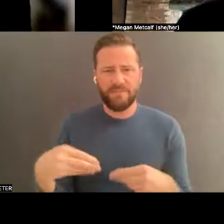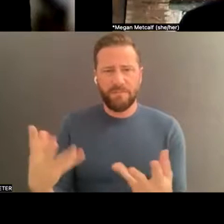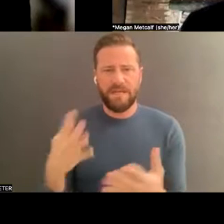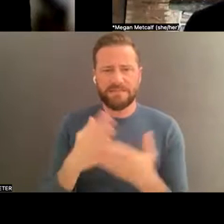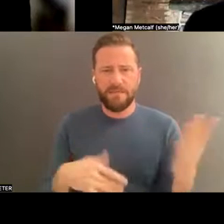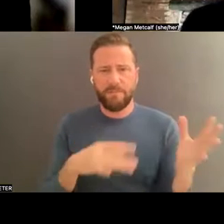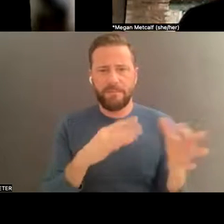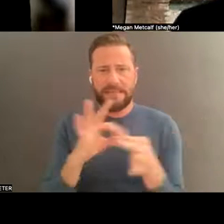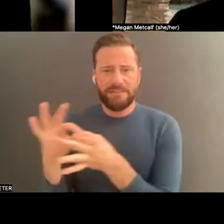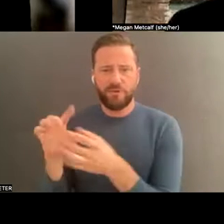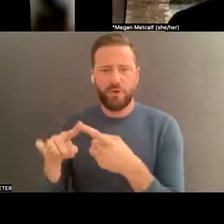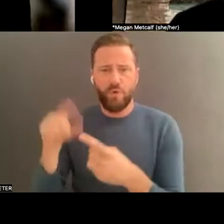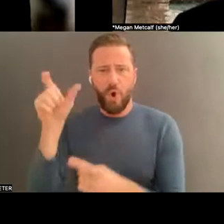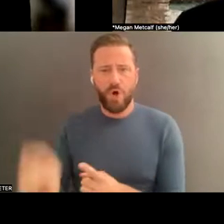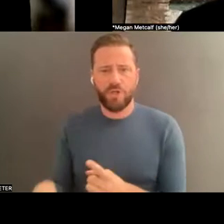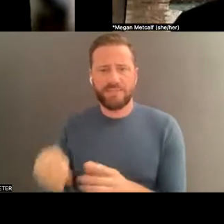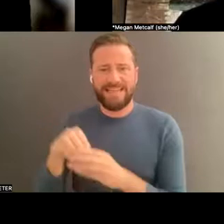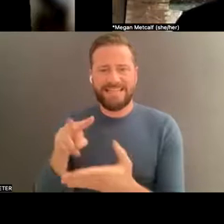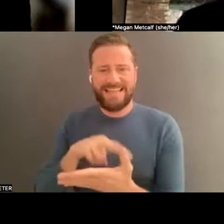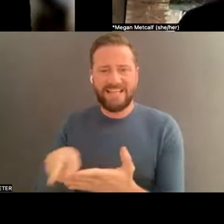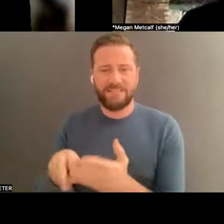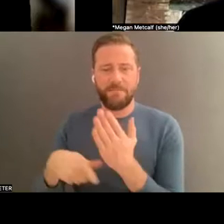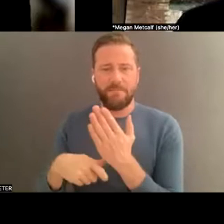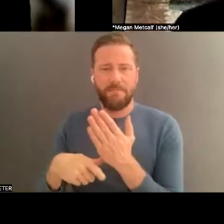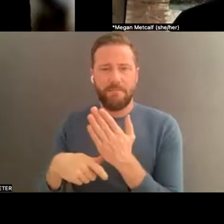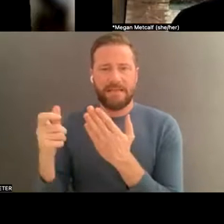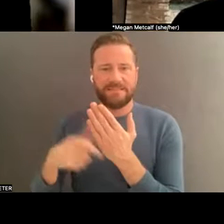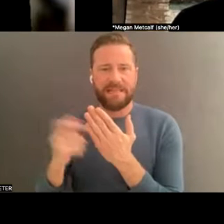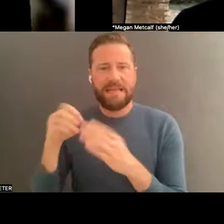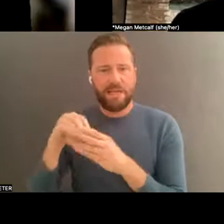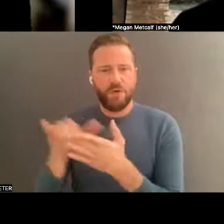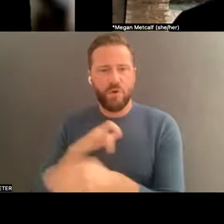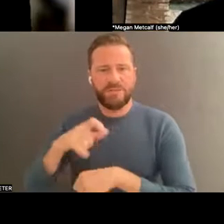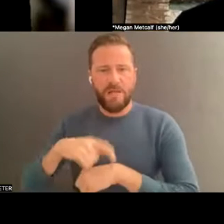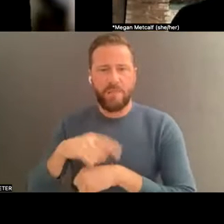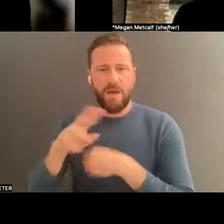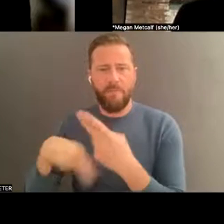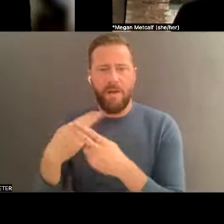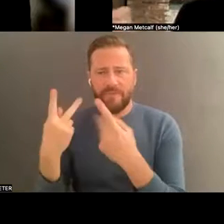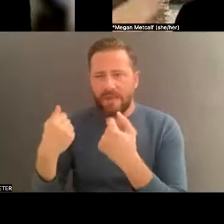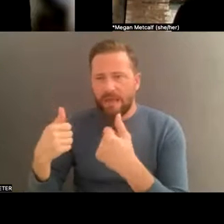Dance magazine and the New York Times about efforts underway right now to make it easier for